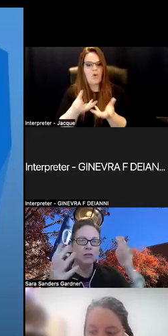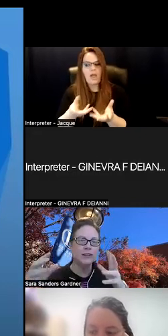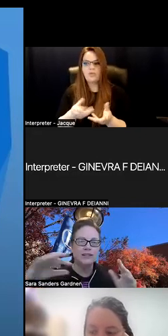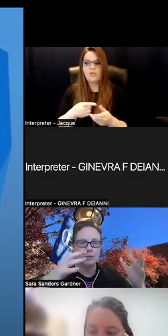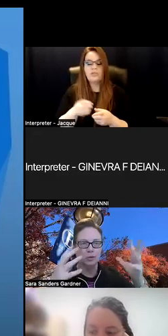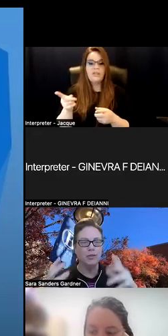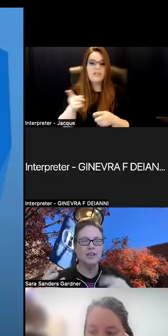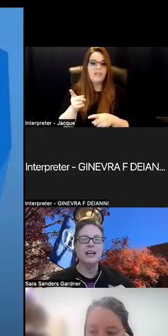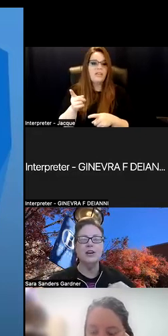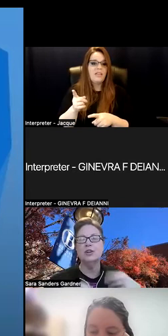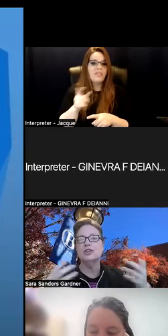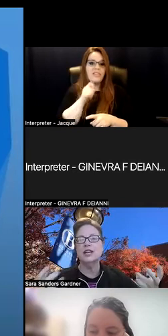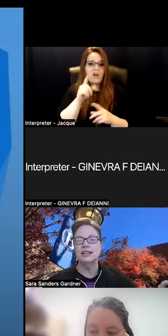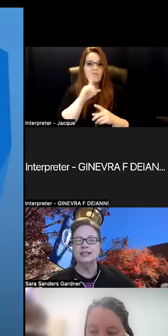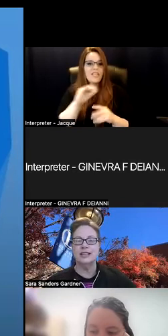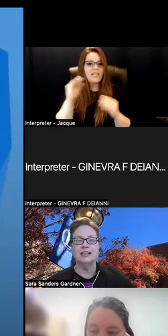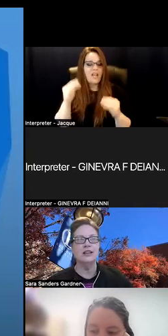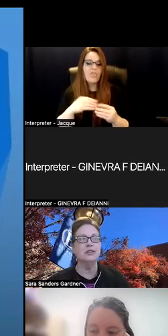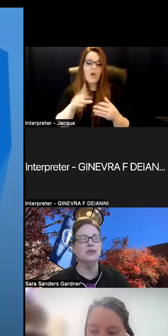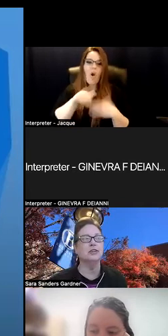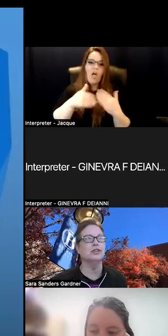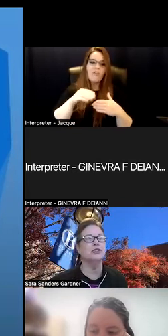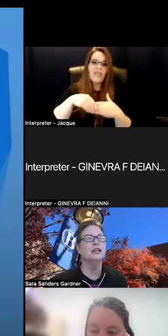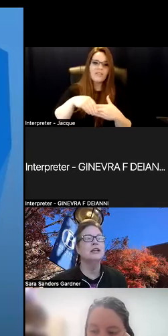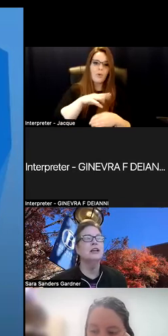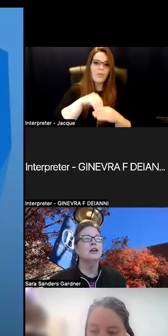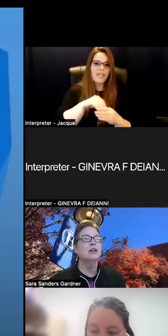flexible within that culture and in other cultures.